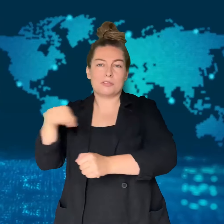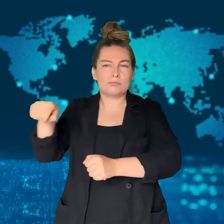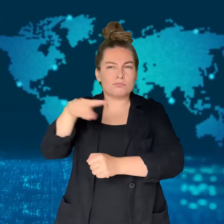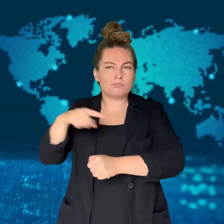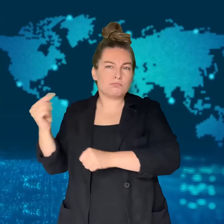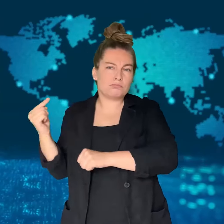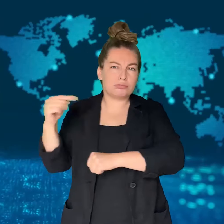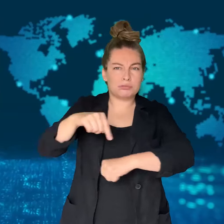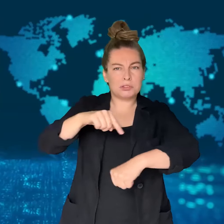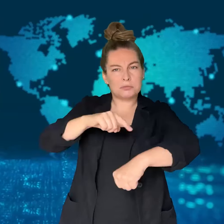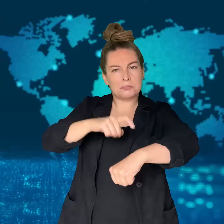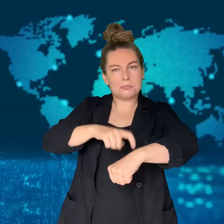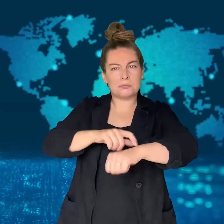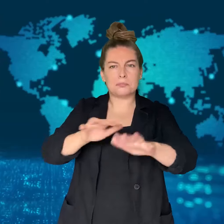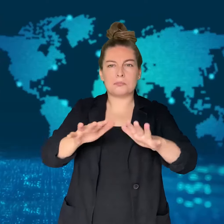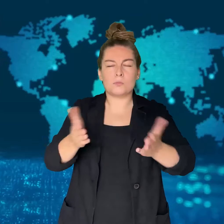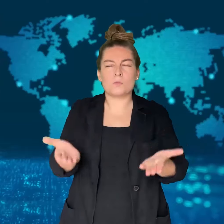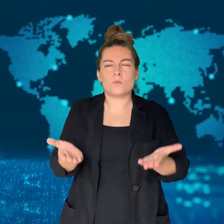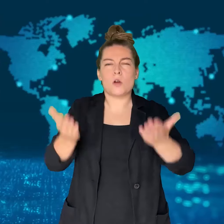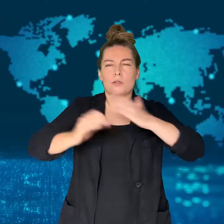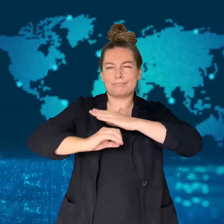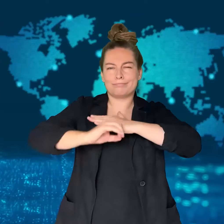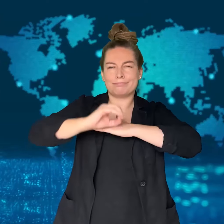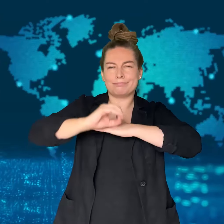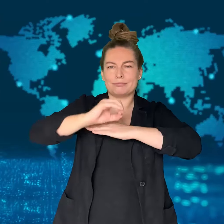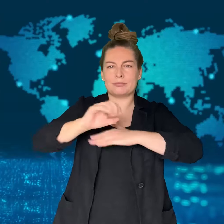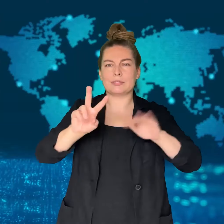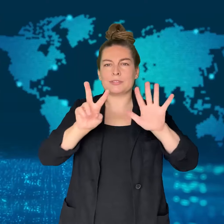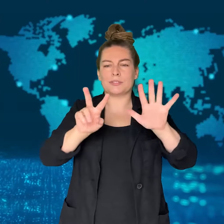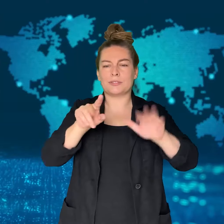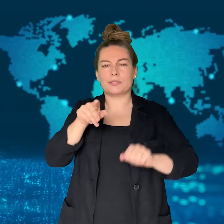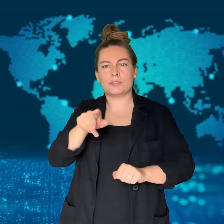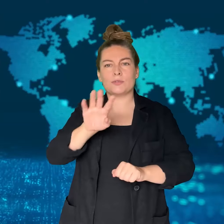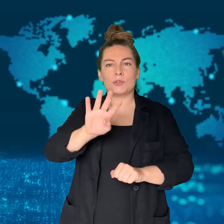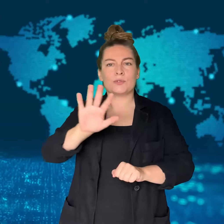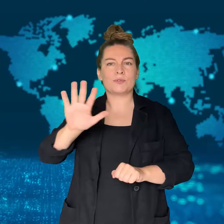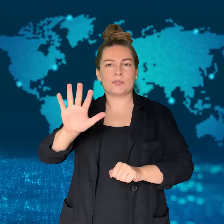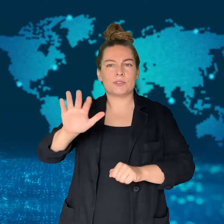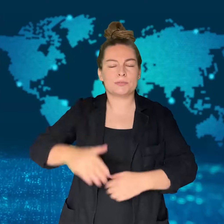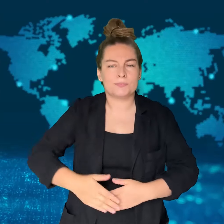after being called to the scene.